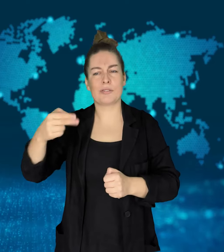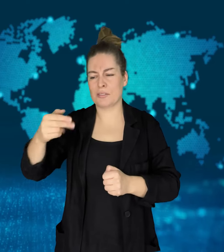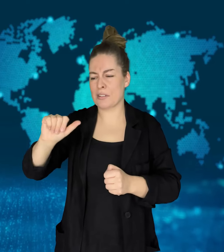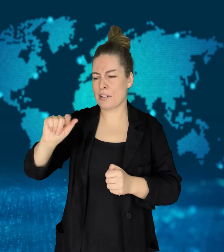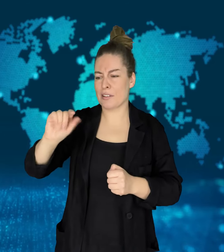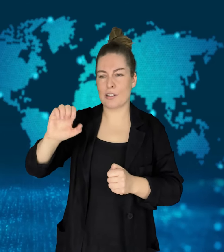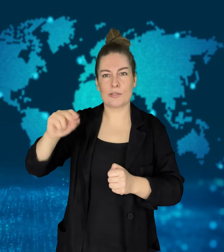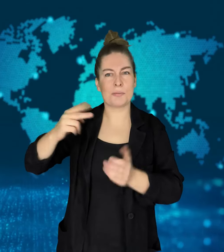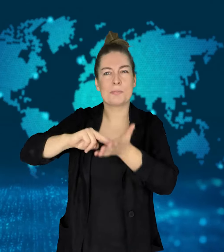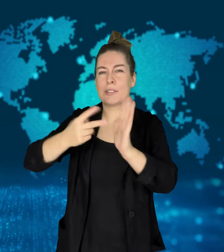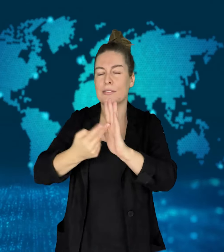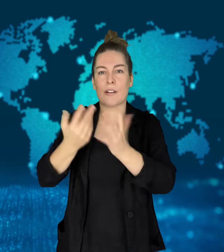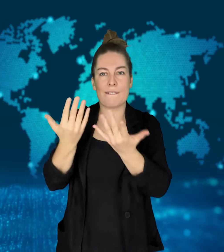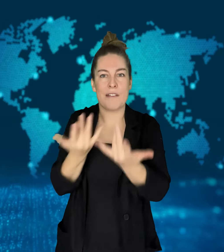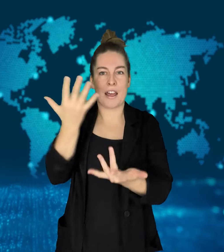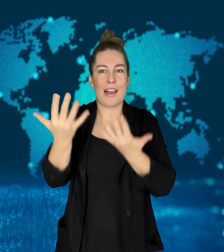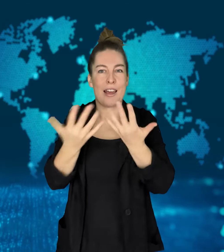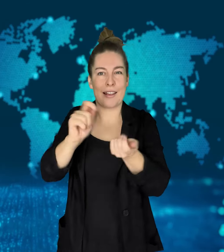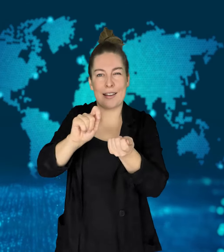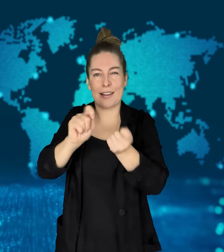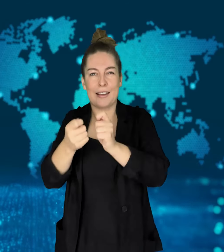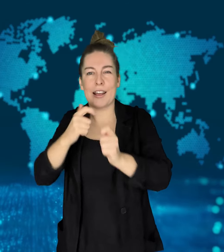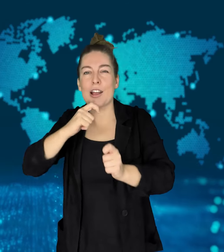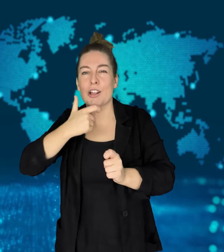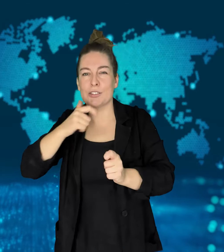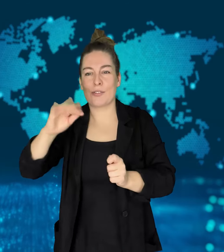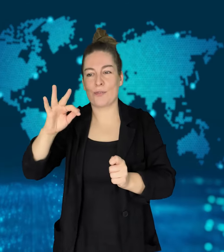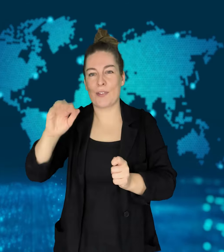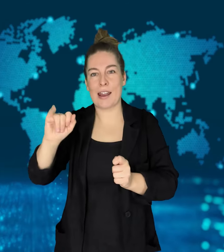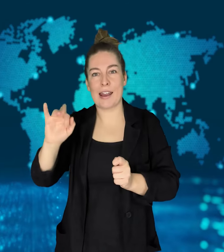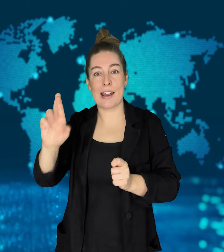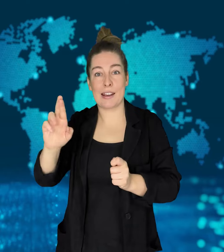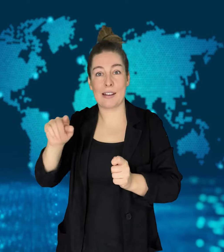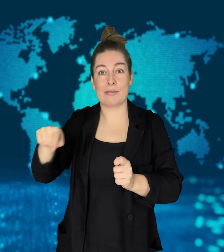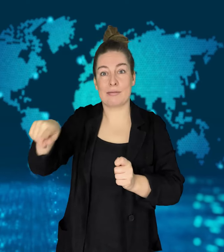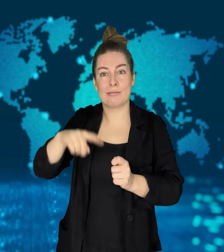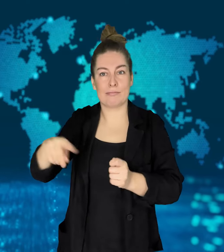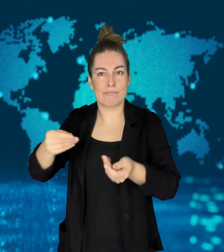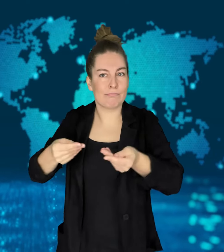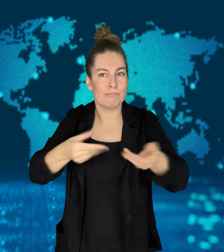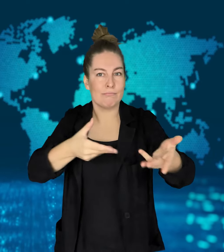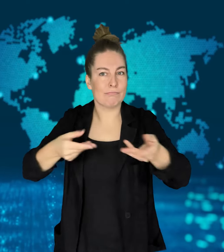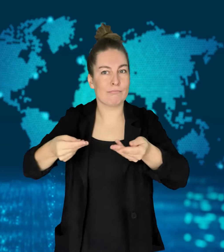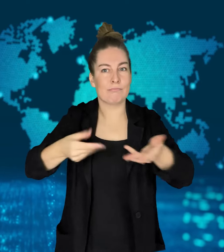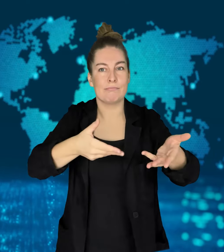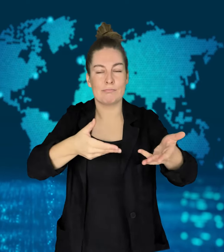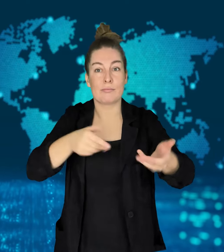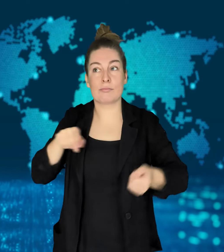on Russian military movements.